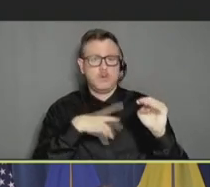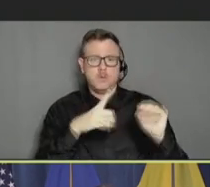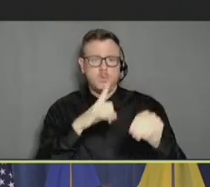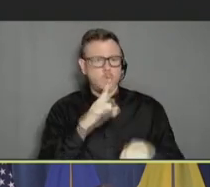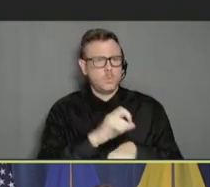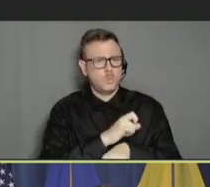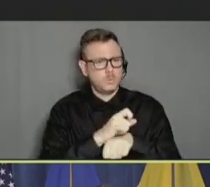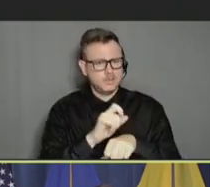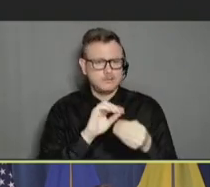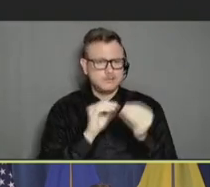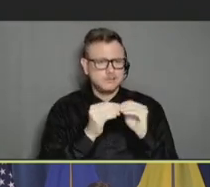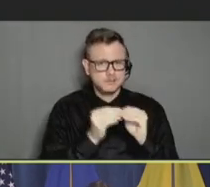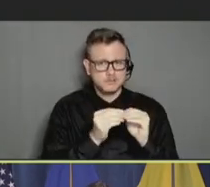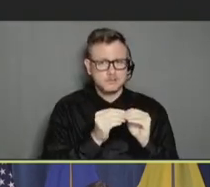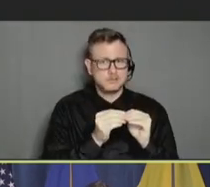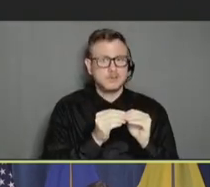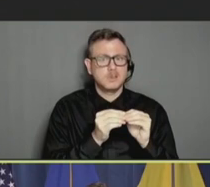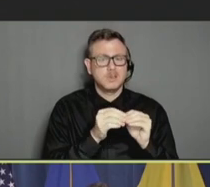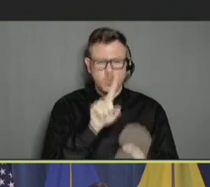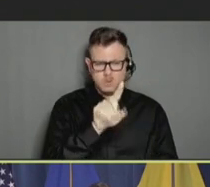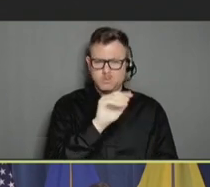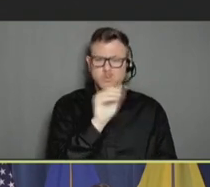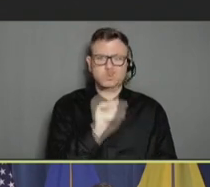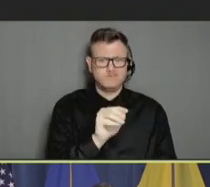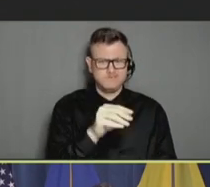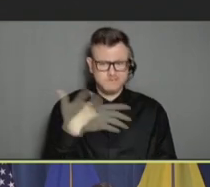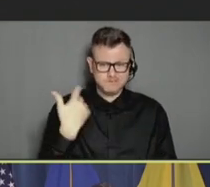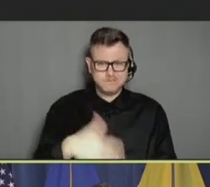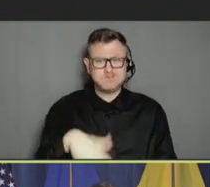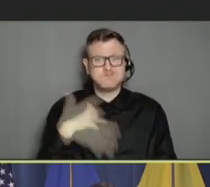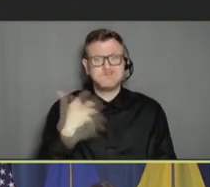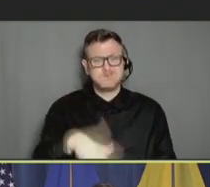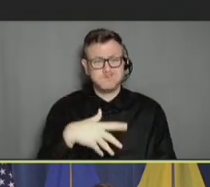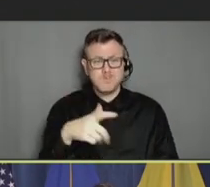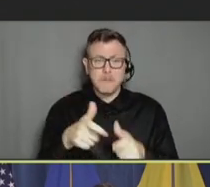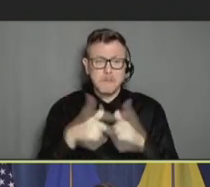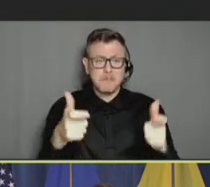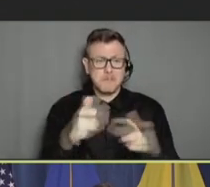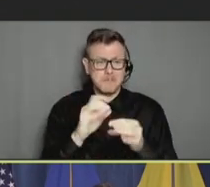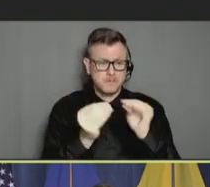number is huge. You know, 1 percent is a very, very big number, and it's gone in the wrong